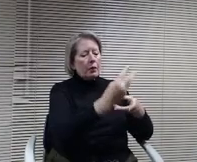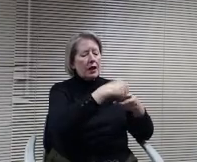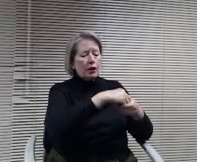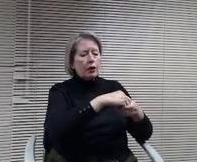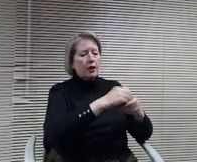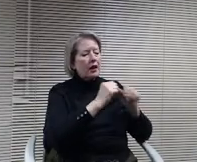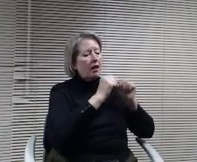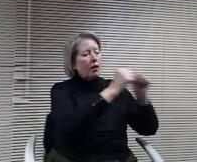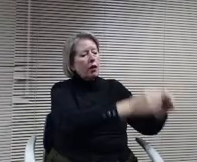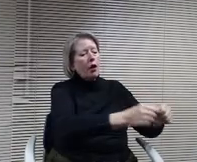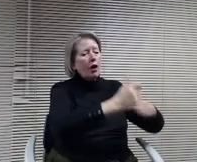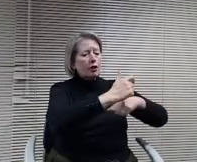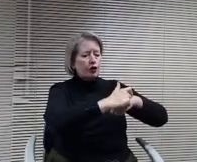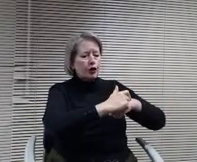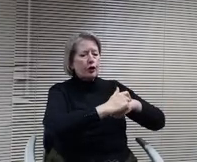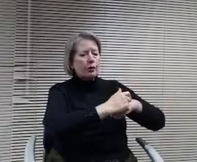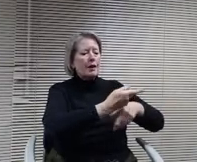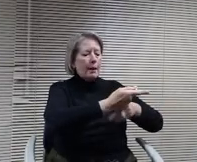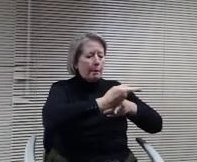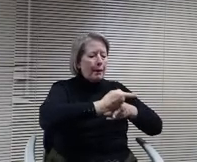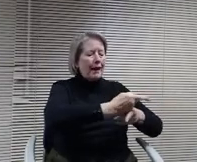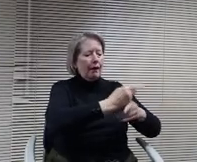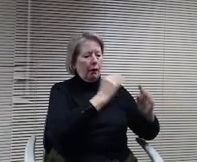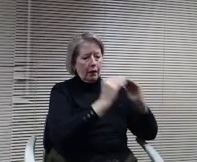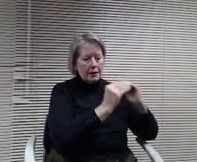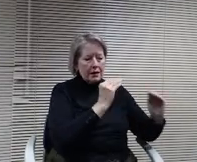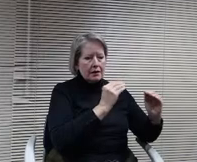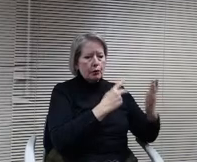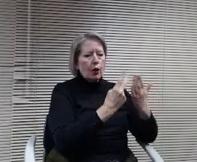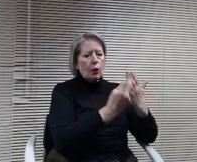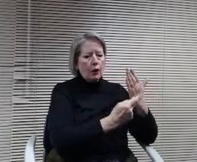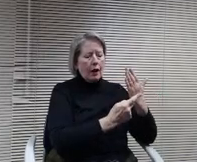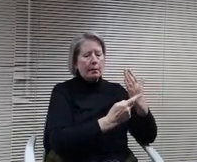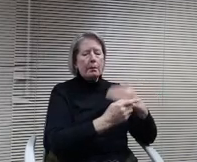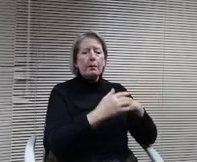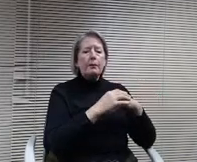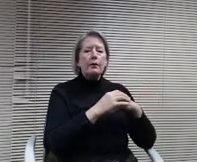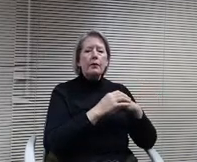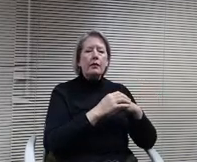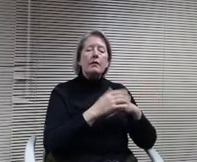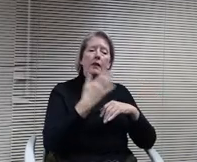Program as as a district own building. But thank thank you, Paul Christine.